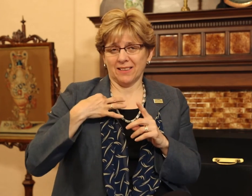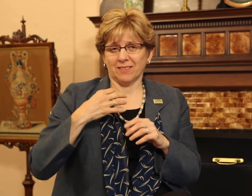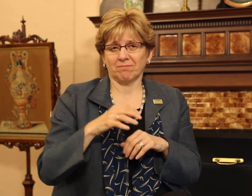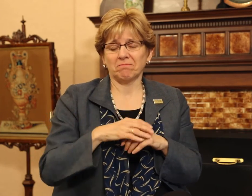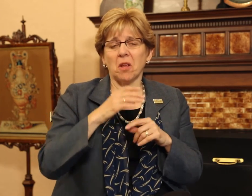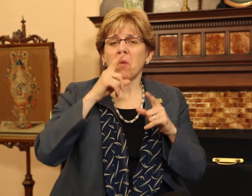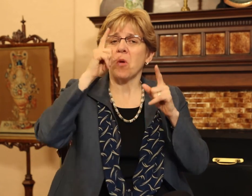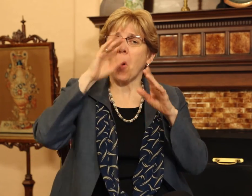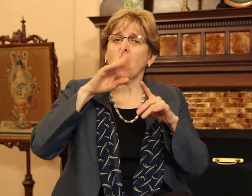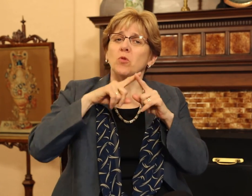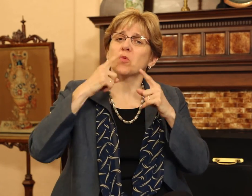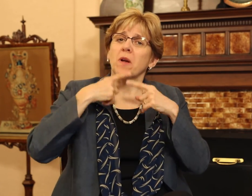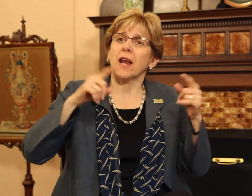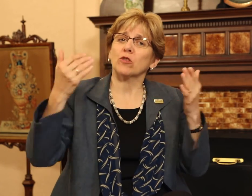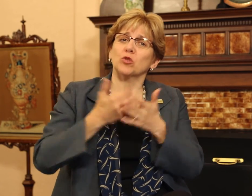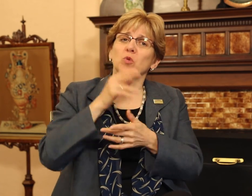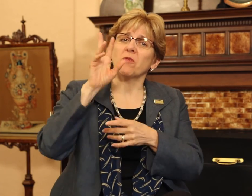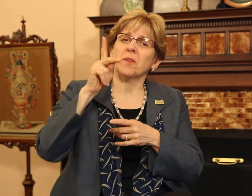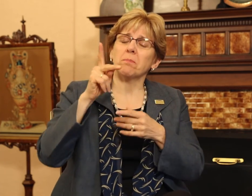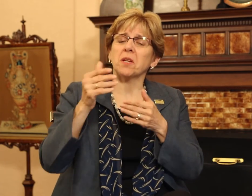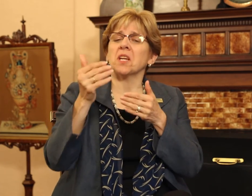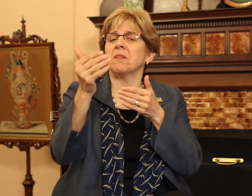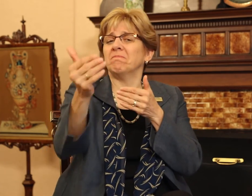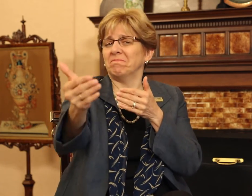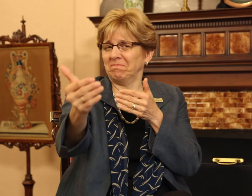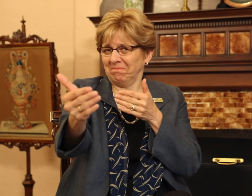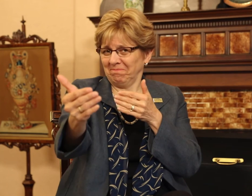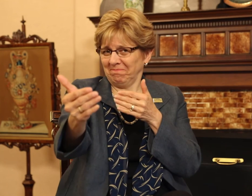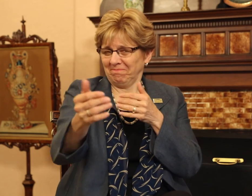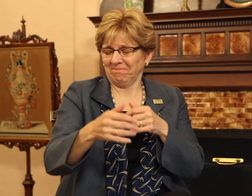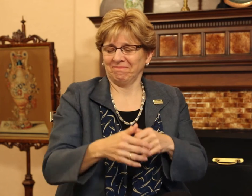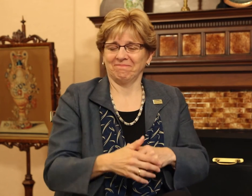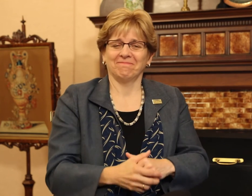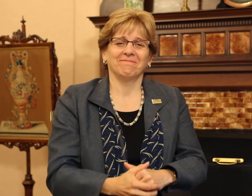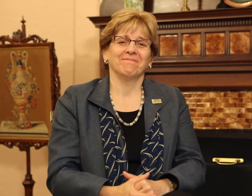I hope to announce the selection in the near future.